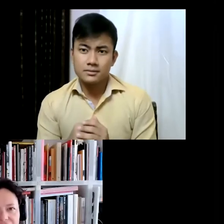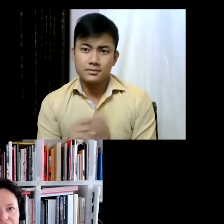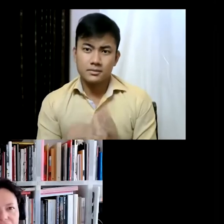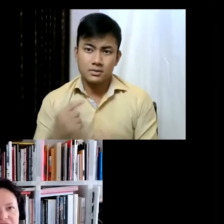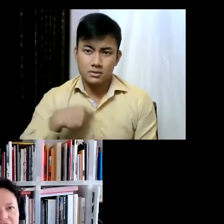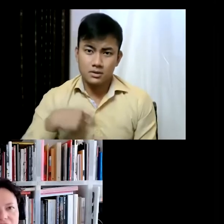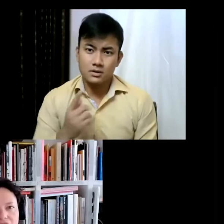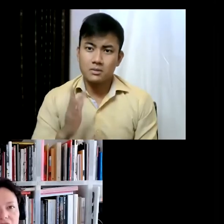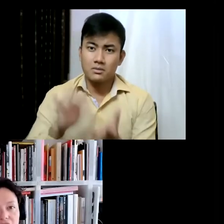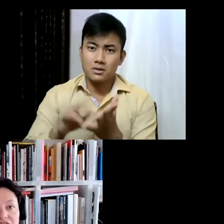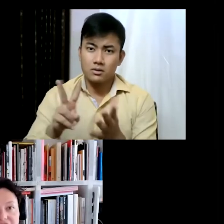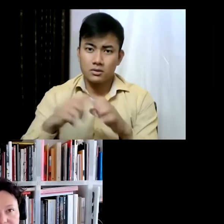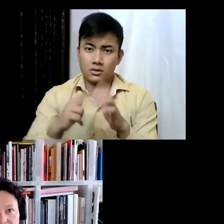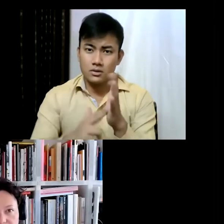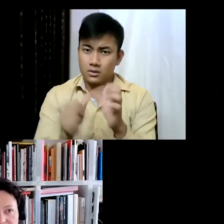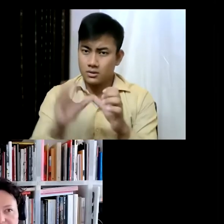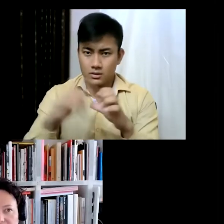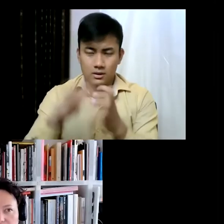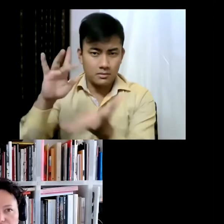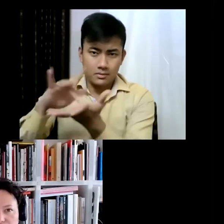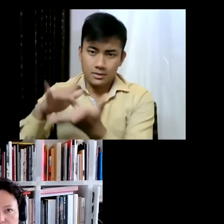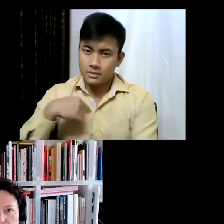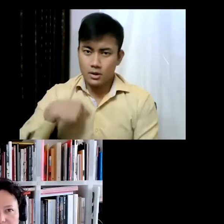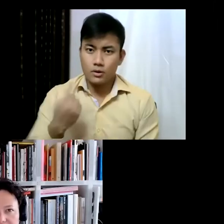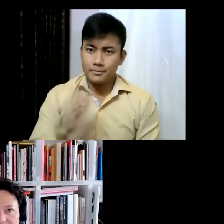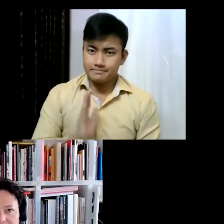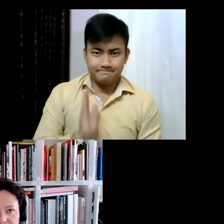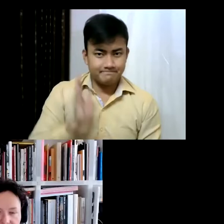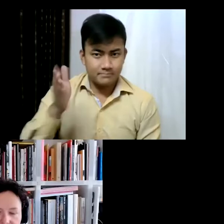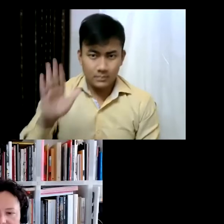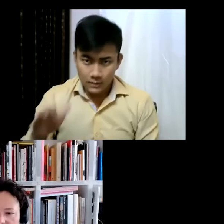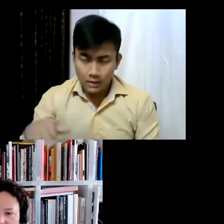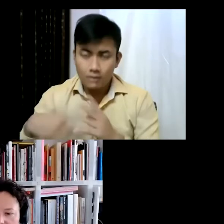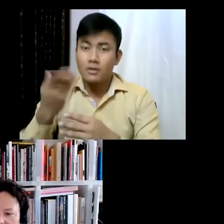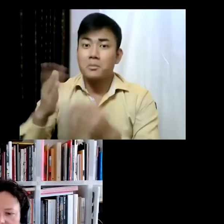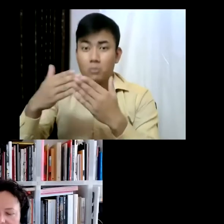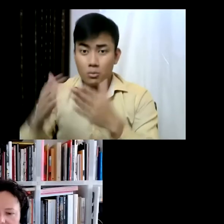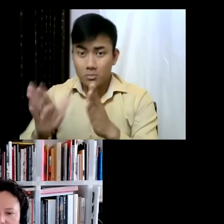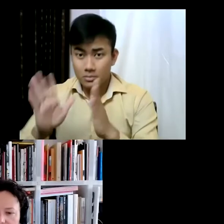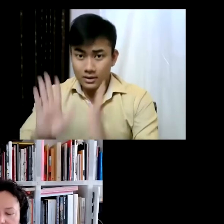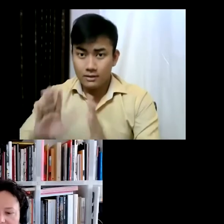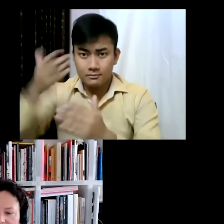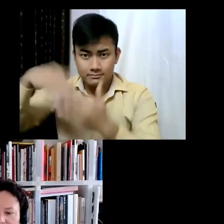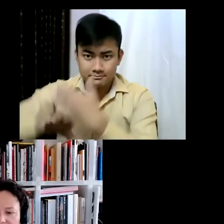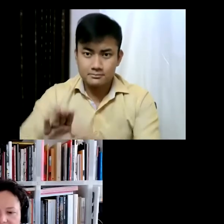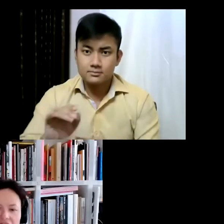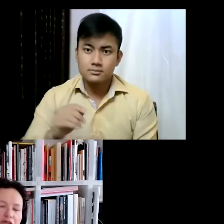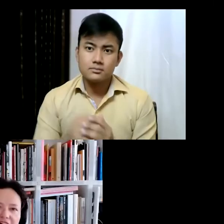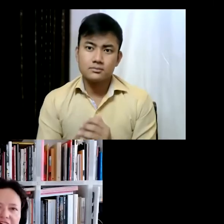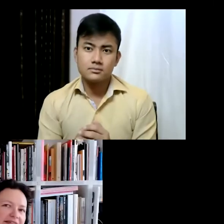a few weeks ago for the Architecture Biennale which just opened at the end of May and it felt...